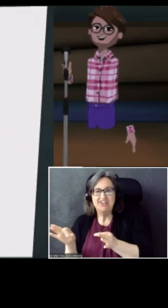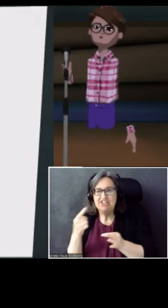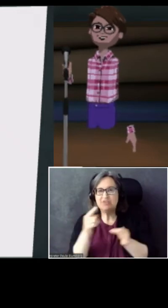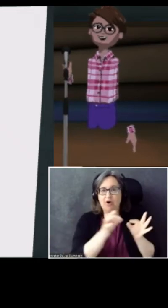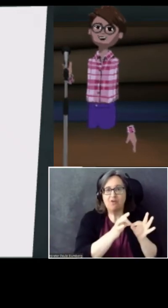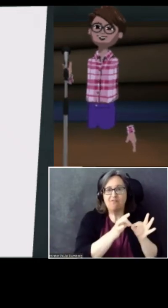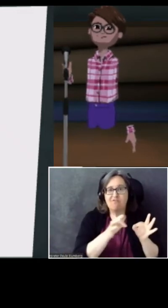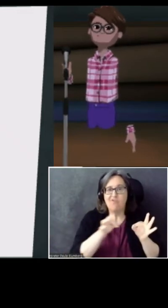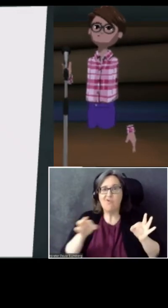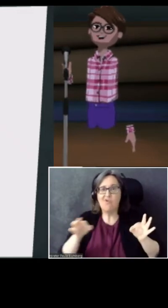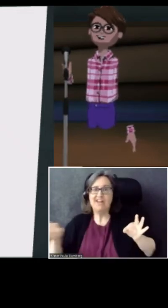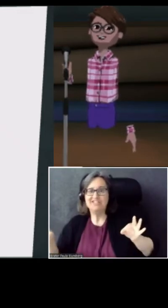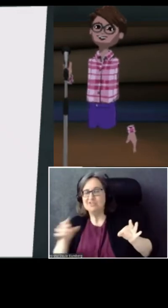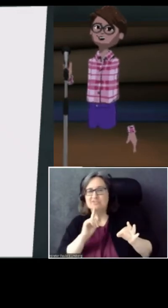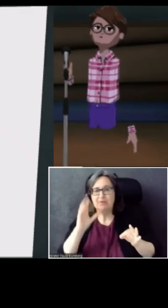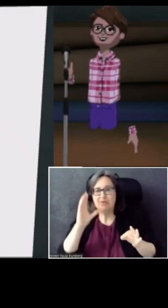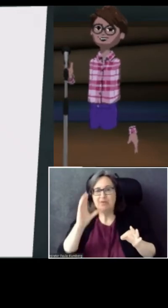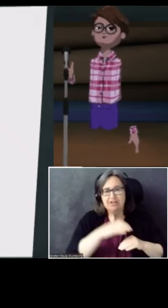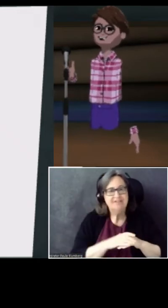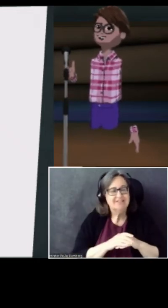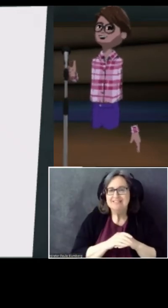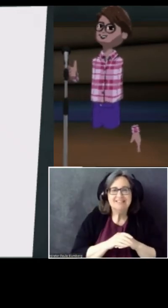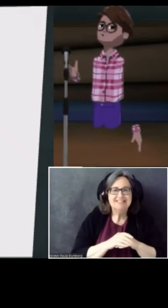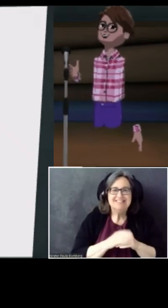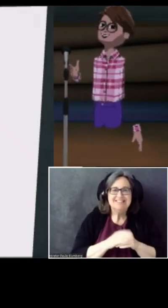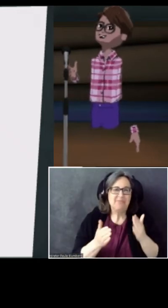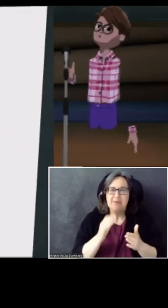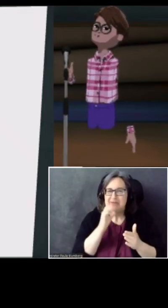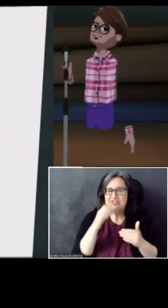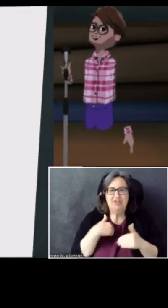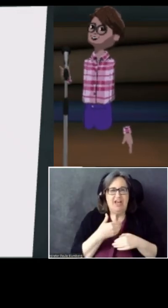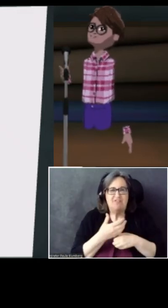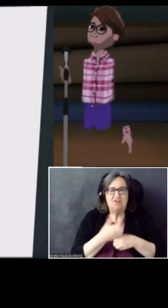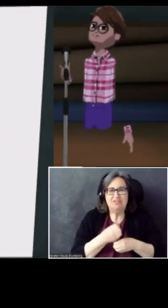So it's a little weird. Maybe it didn't have confidence that the phrase was actually ended.